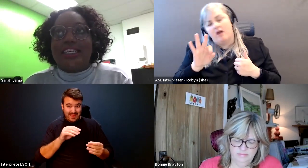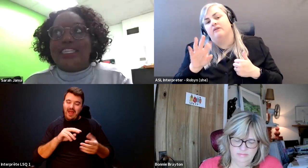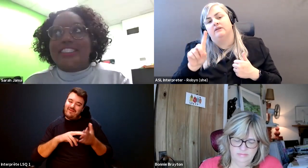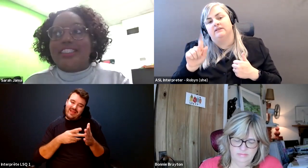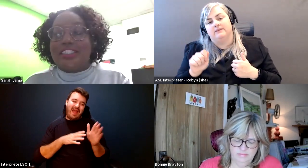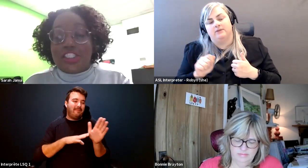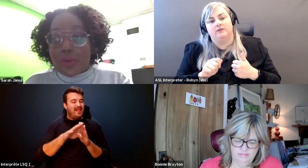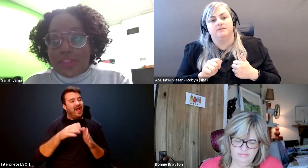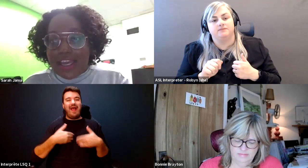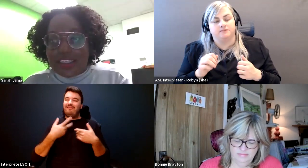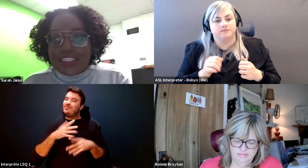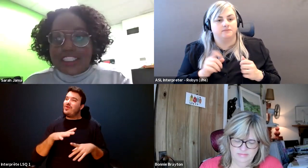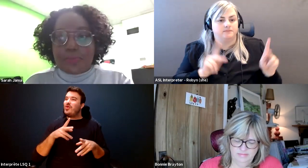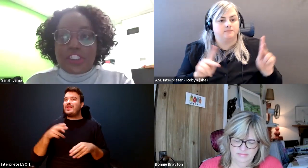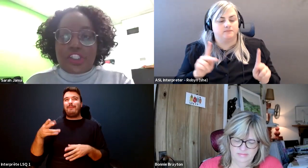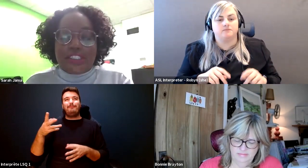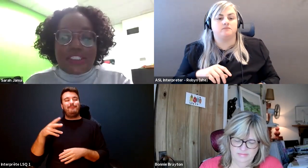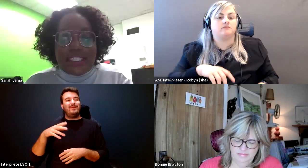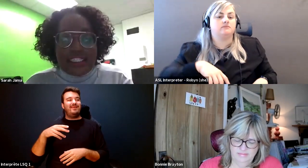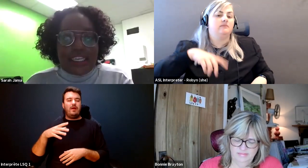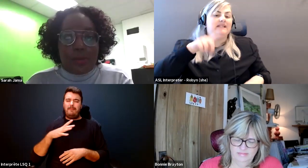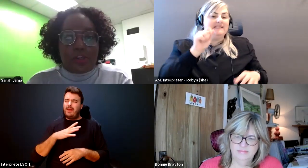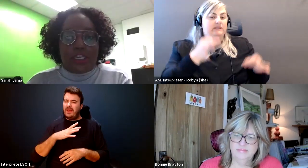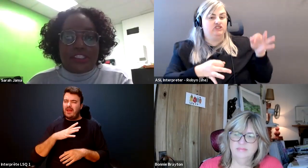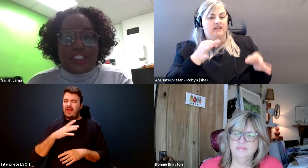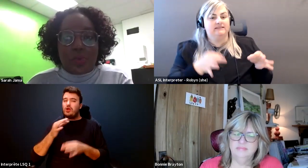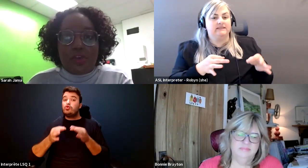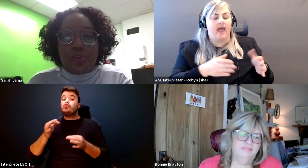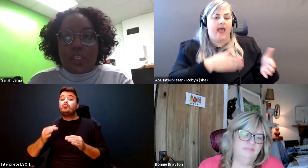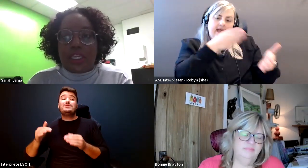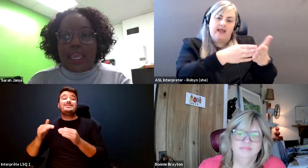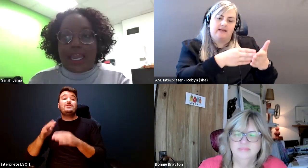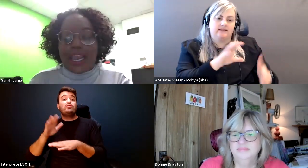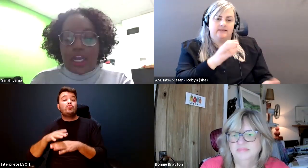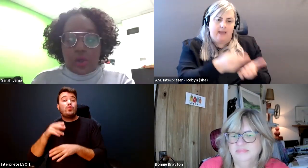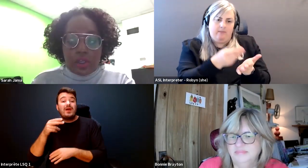Sarah Jama: exists to disrupt that disability justice is empty capitalist and it's a way of looking at how.